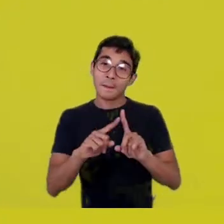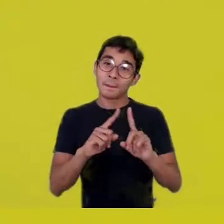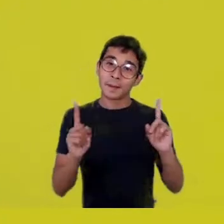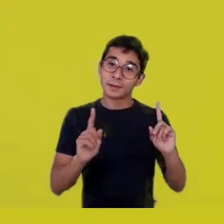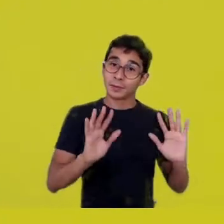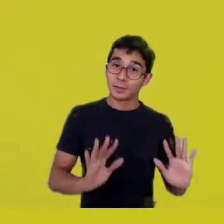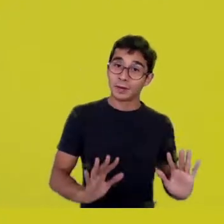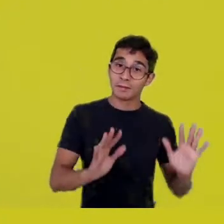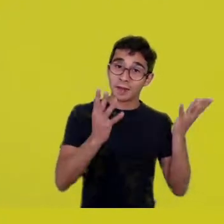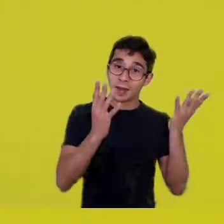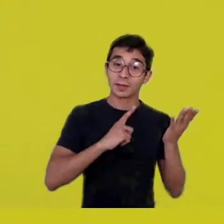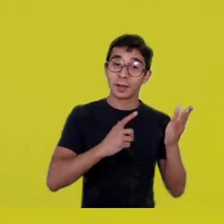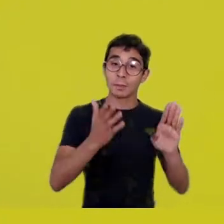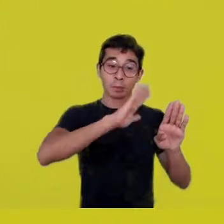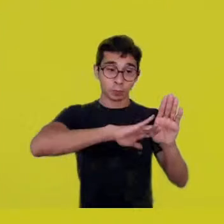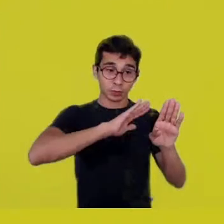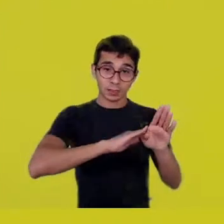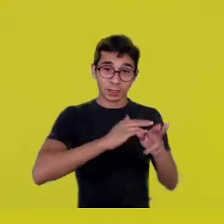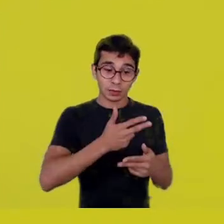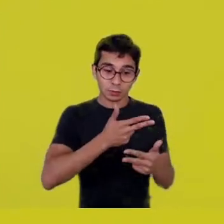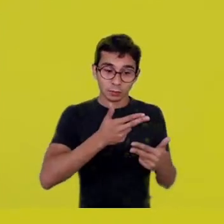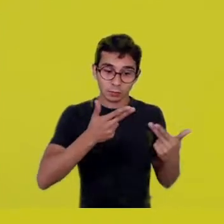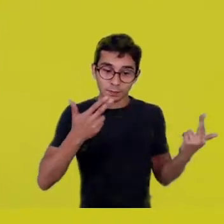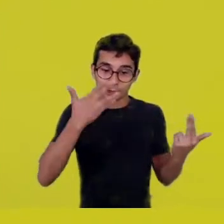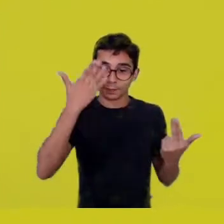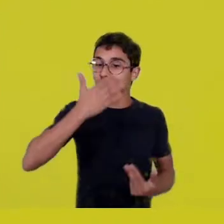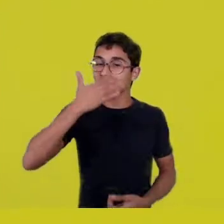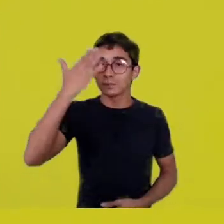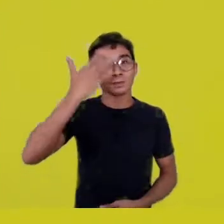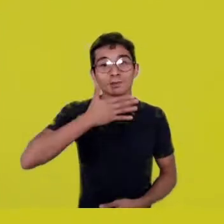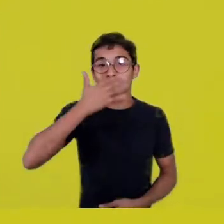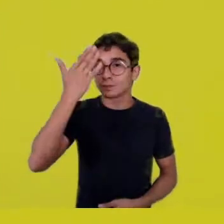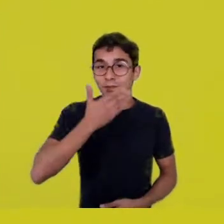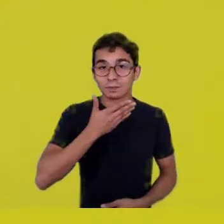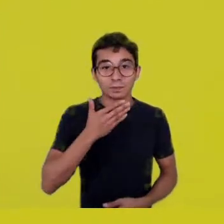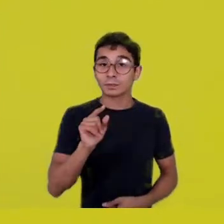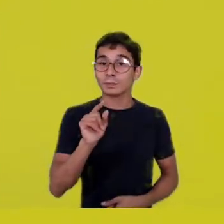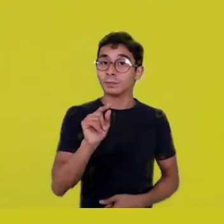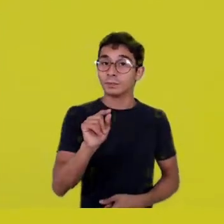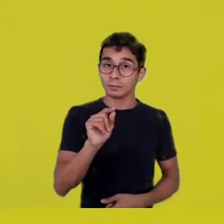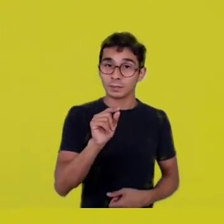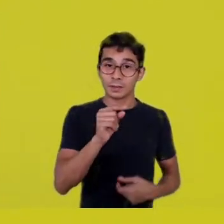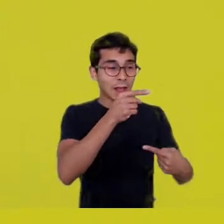the invisible things that happen there, the ancestors celebrating